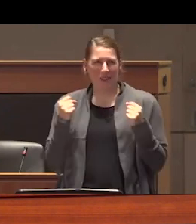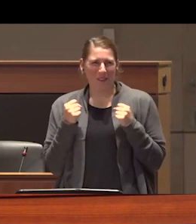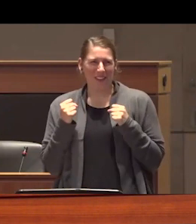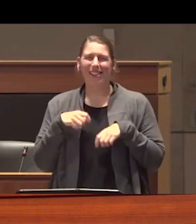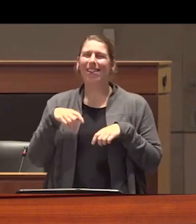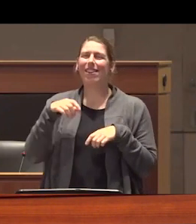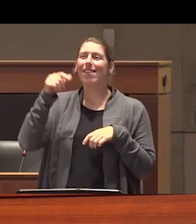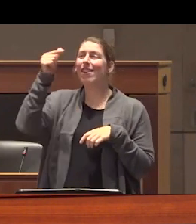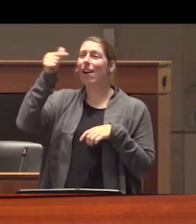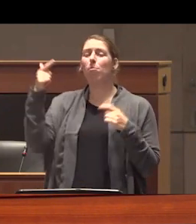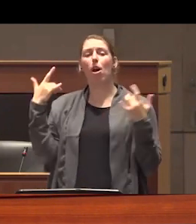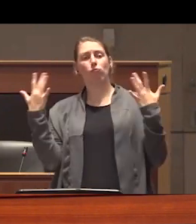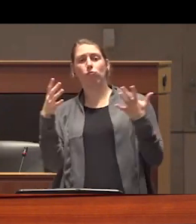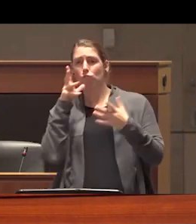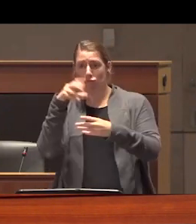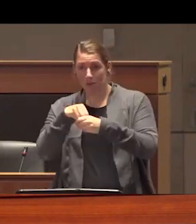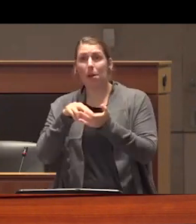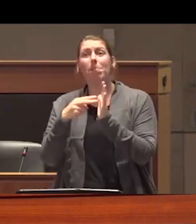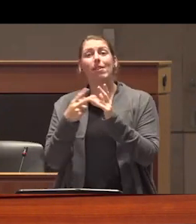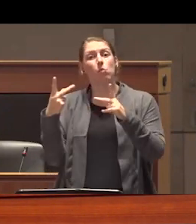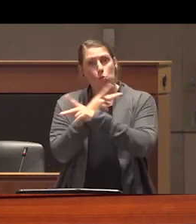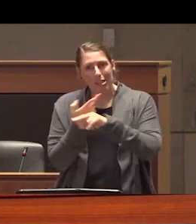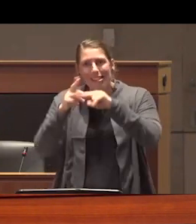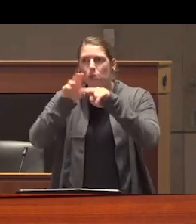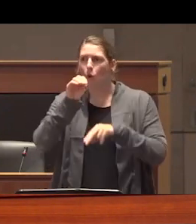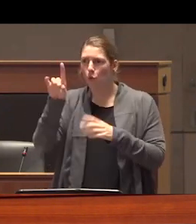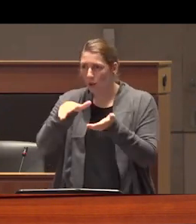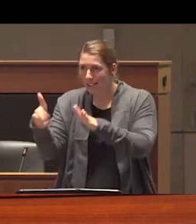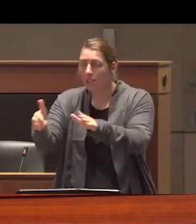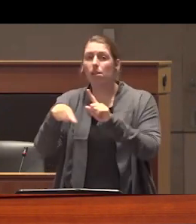government in action led to increased overdose fatalities and allowed human rights abuses to